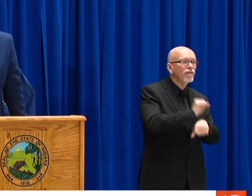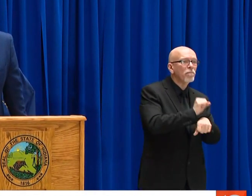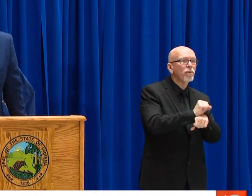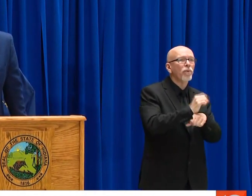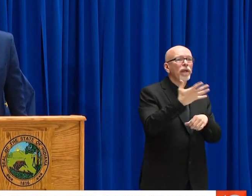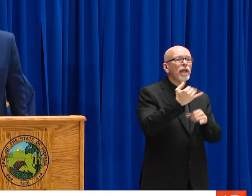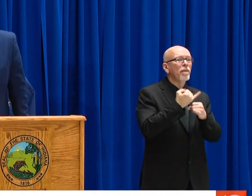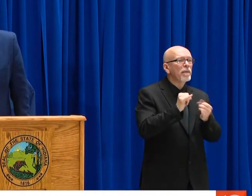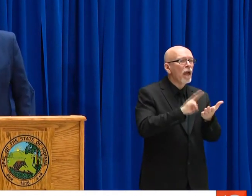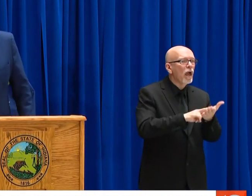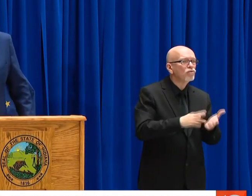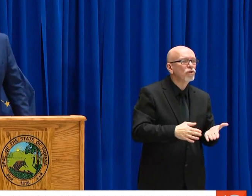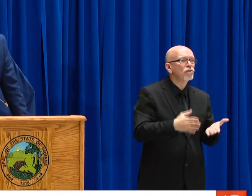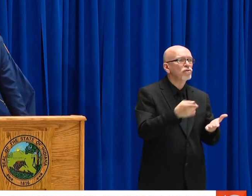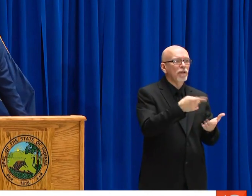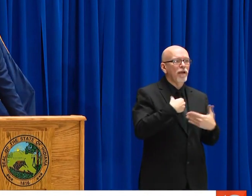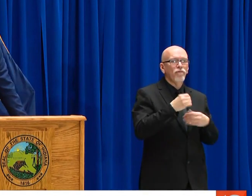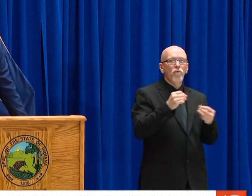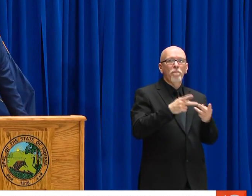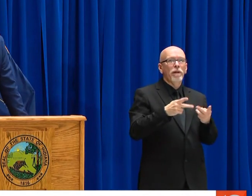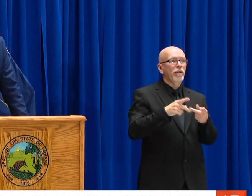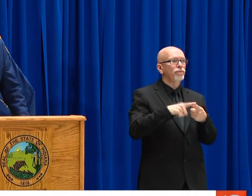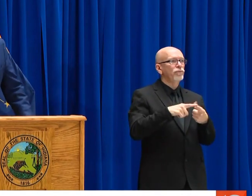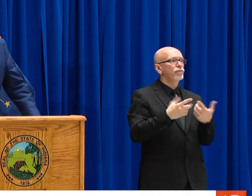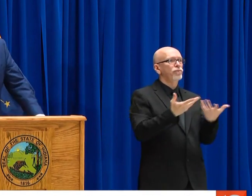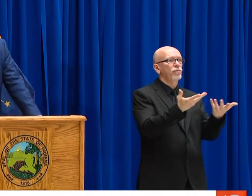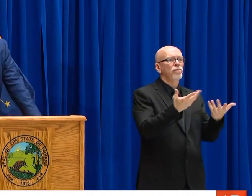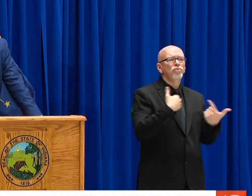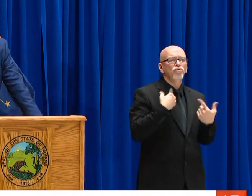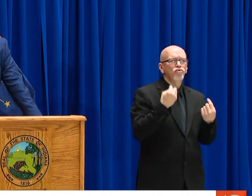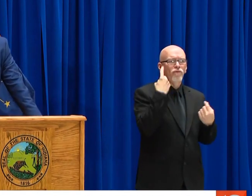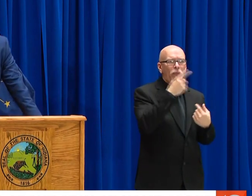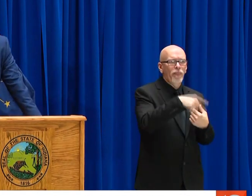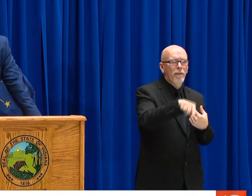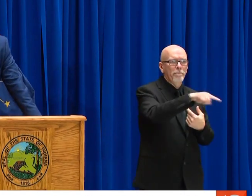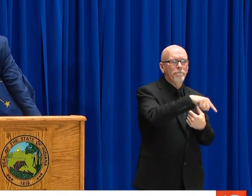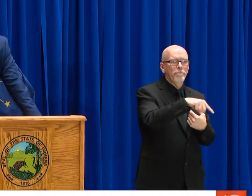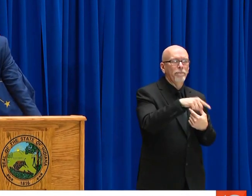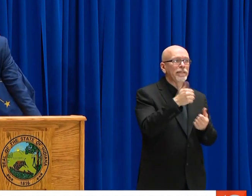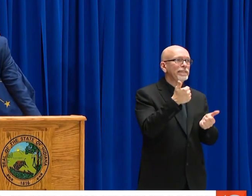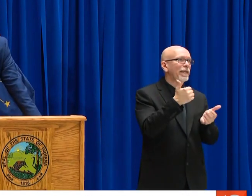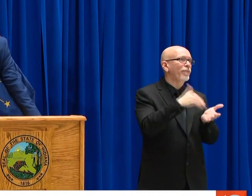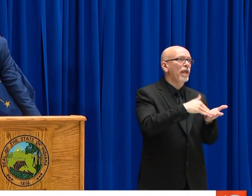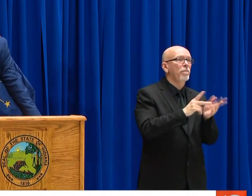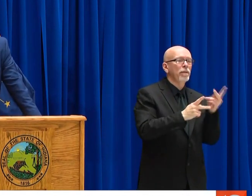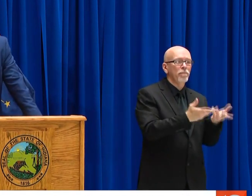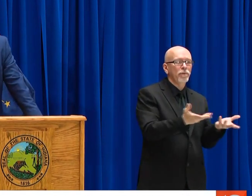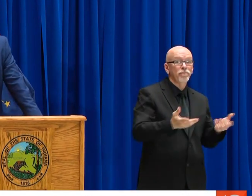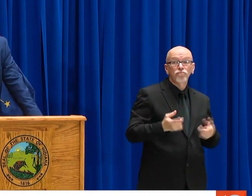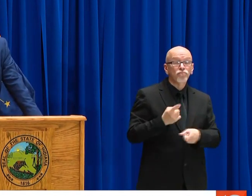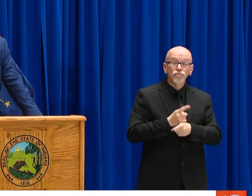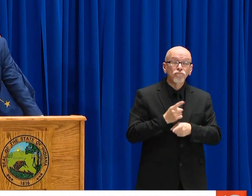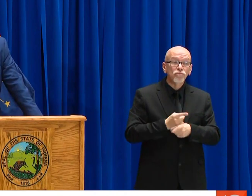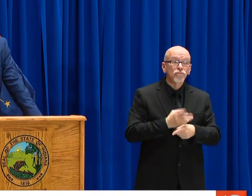WORK, FILE FOR UNEMPLOYMENT. THAT DOES ABSOLUTELY NOTHING FOR THE SO-CALLED GIG ECONOMY WORKER, THE SELF EMPLOYED, INDEPENDENT CONTRACTOR WHO IS